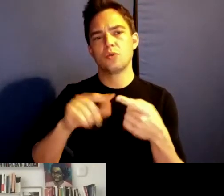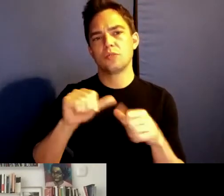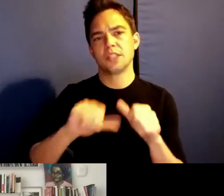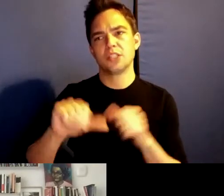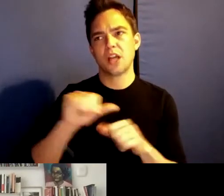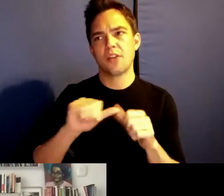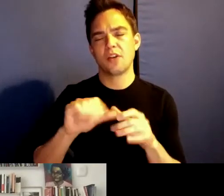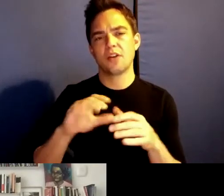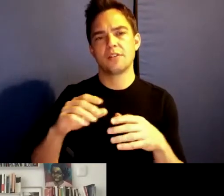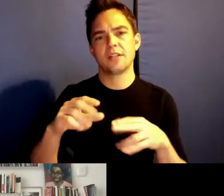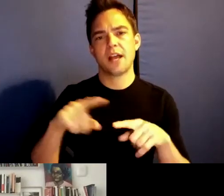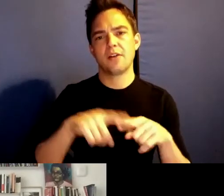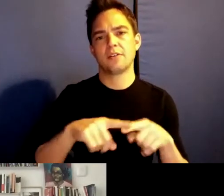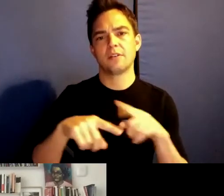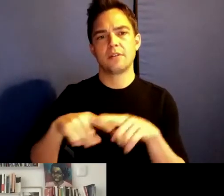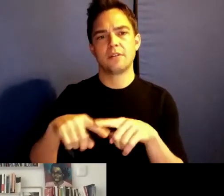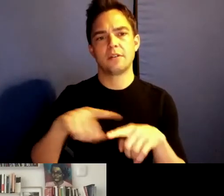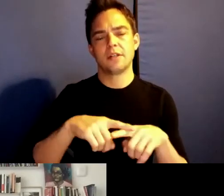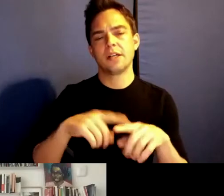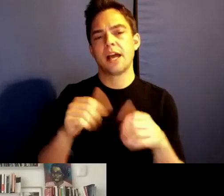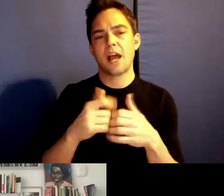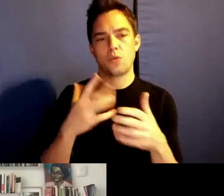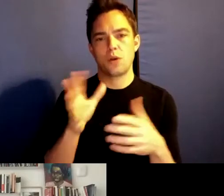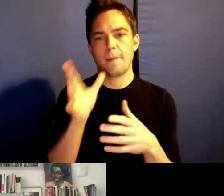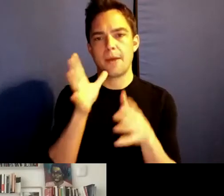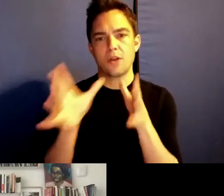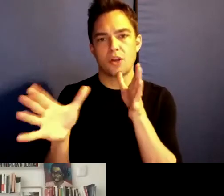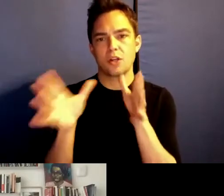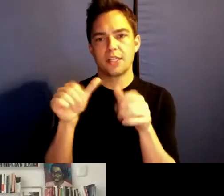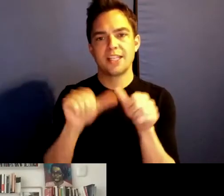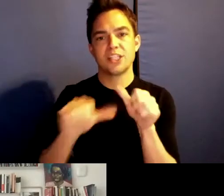some ways mothering when another and I feel like I --